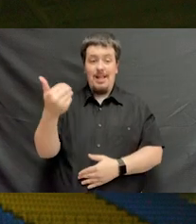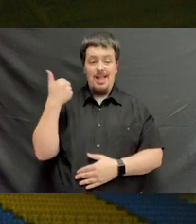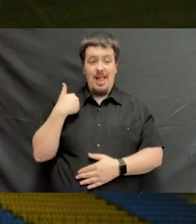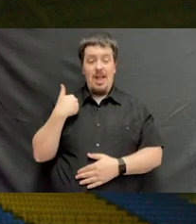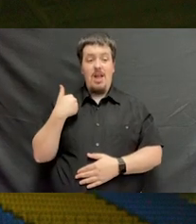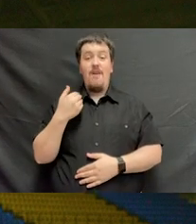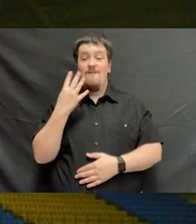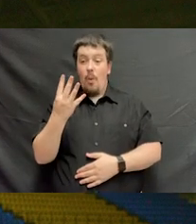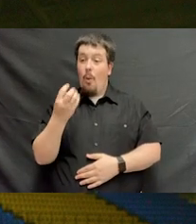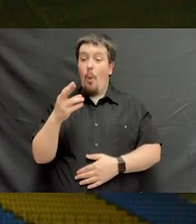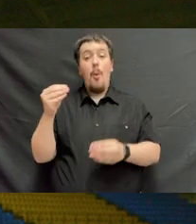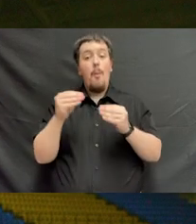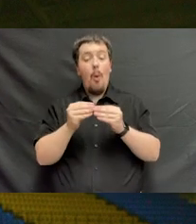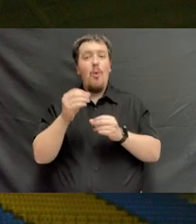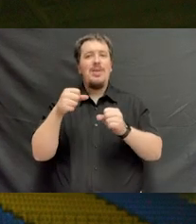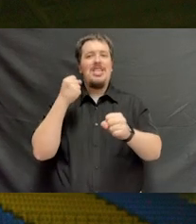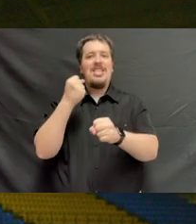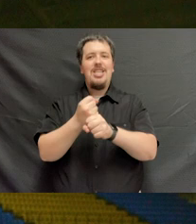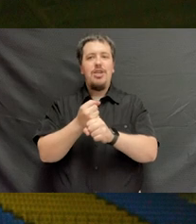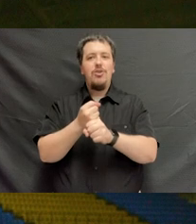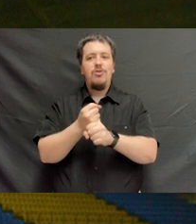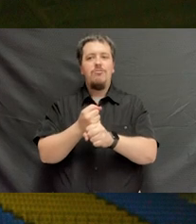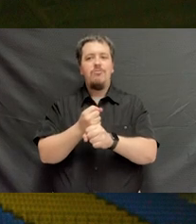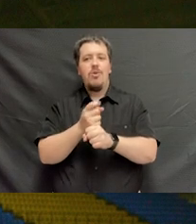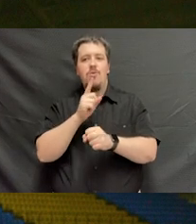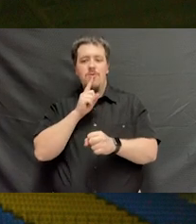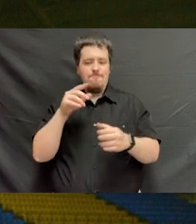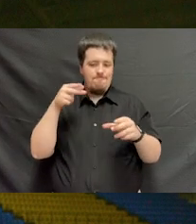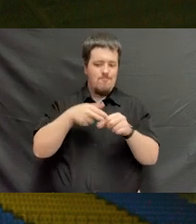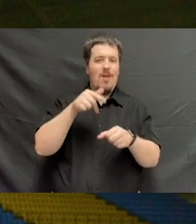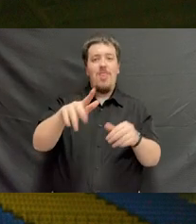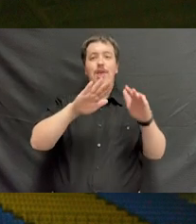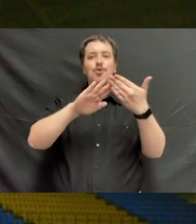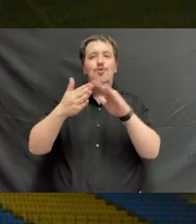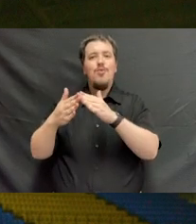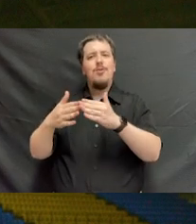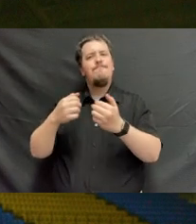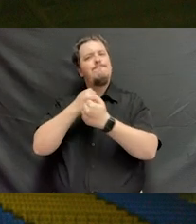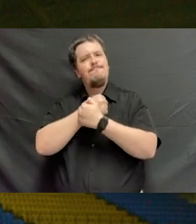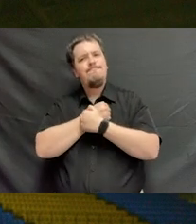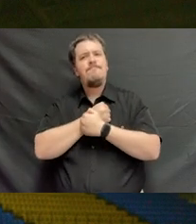or for some of you, a few more years as part of the distinctive community that embraces the tripartite mission